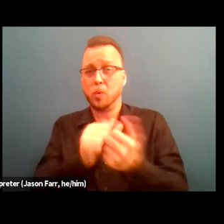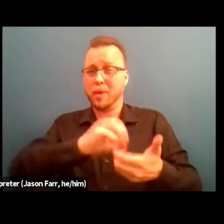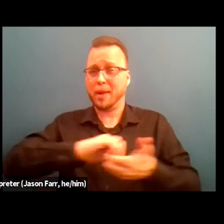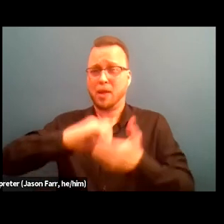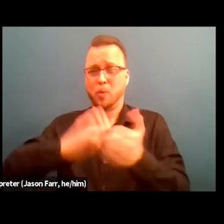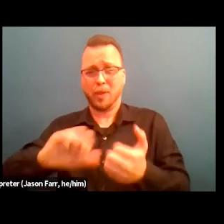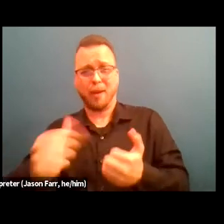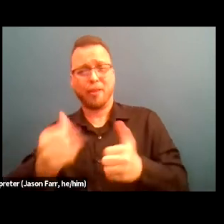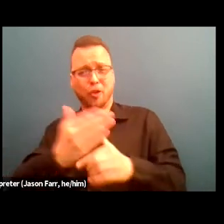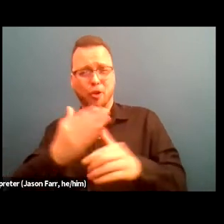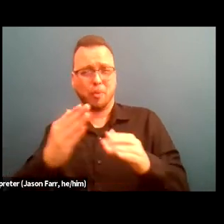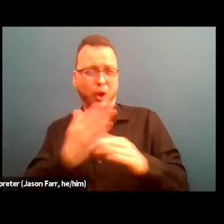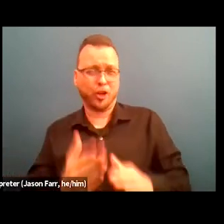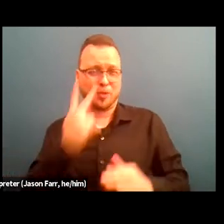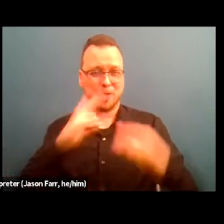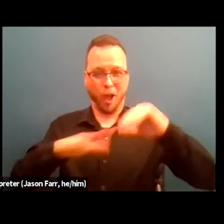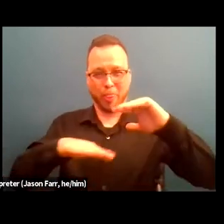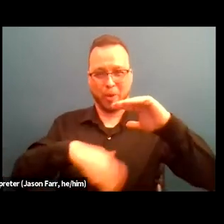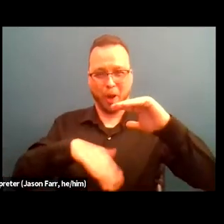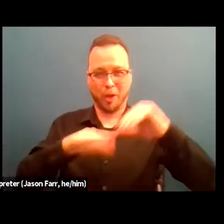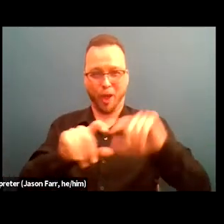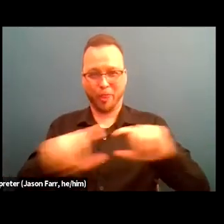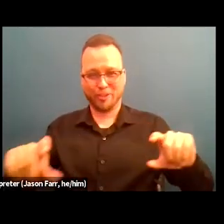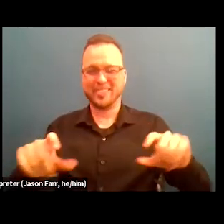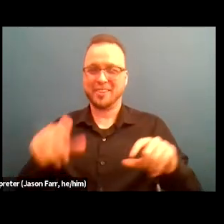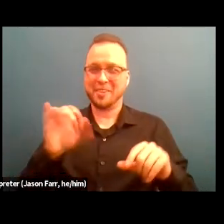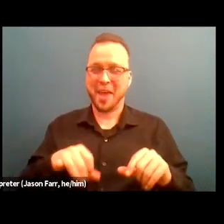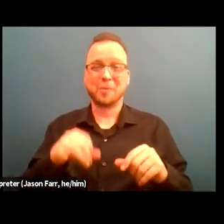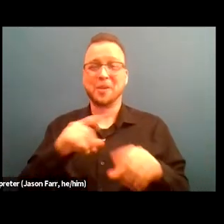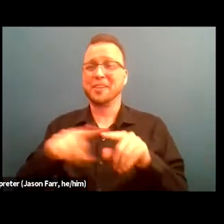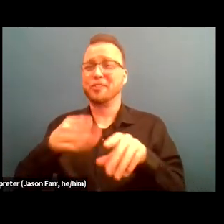that are at the bottom of the, (audio breaking) the rights for Careers for a Cause.